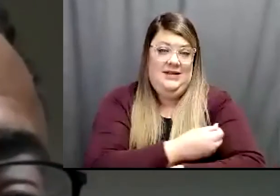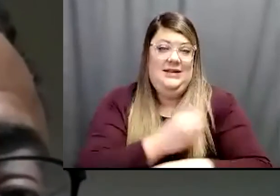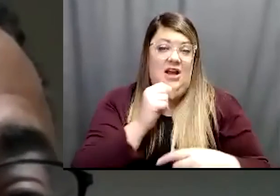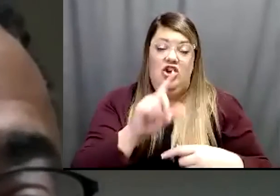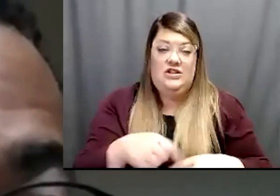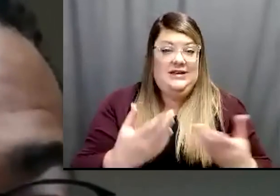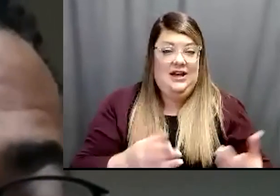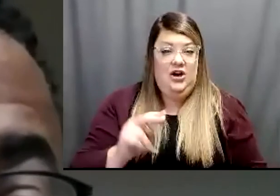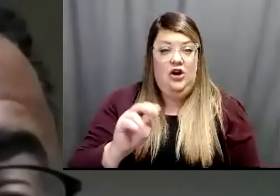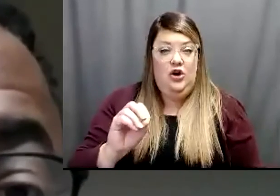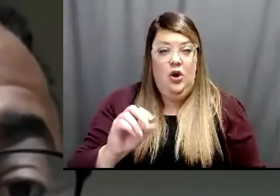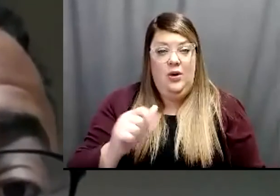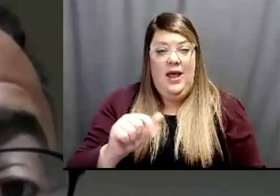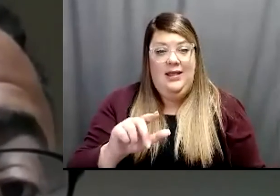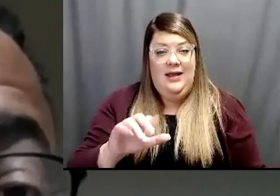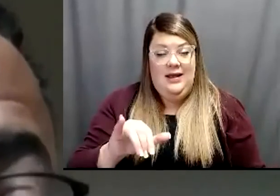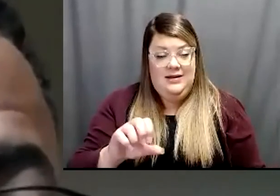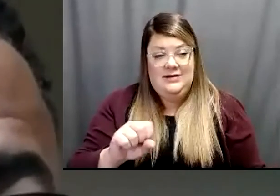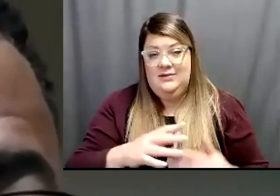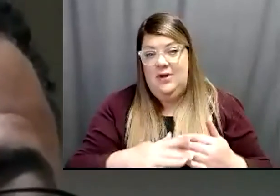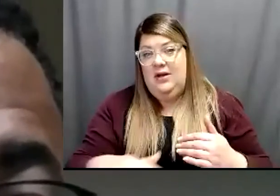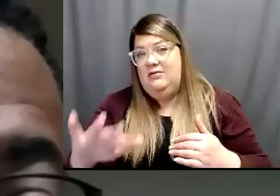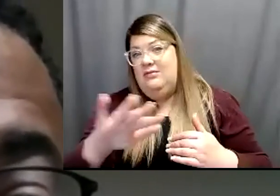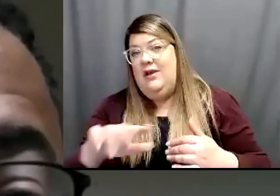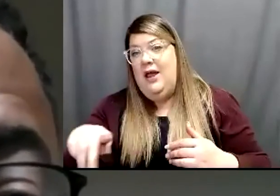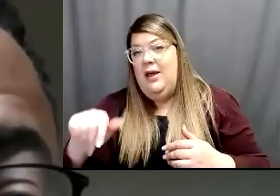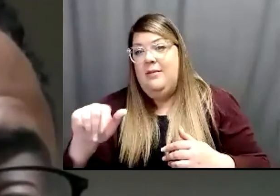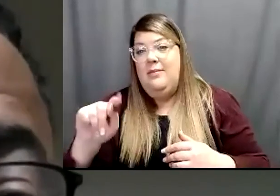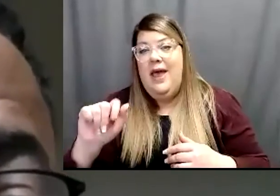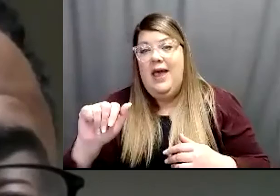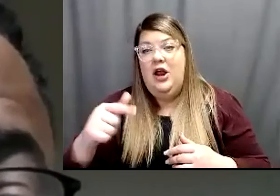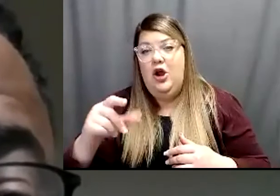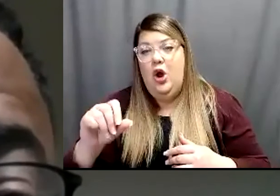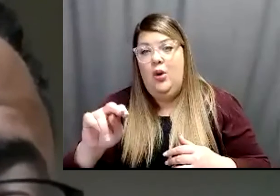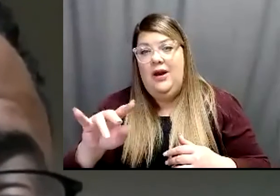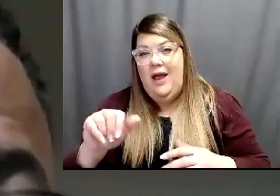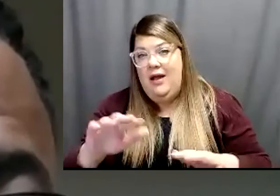Rio, Rico also as far as Patagonia. Again if you can't come to us we will go to you.